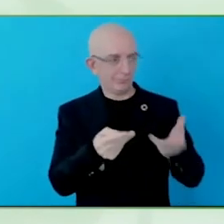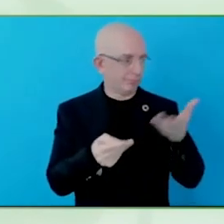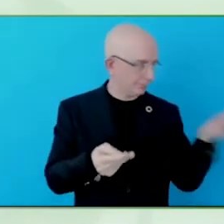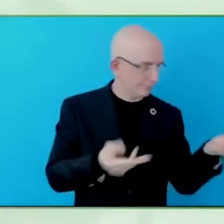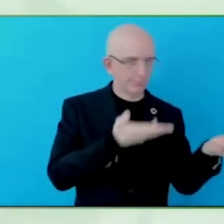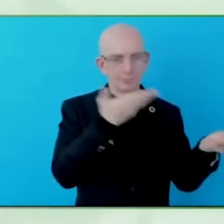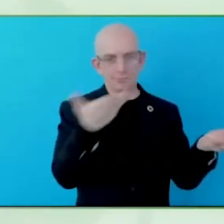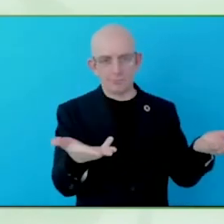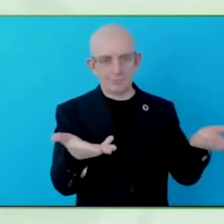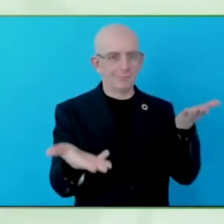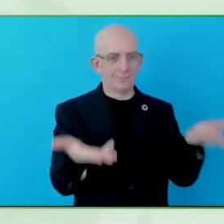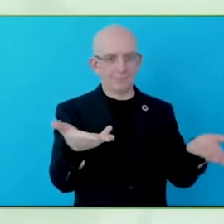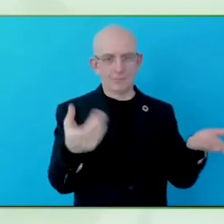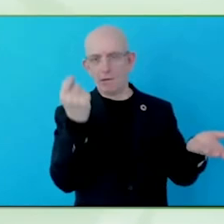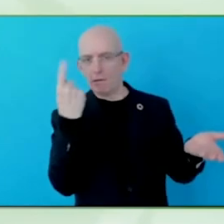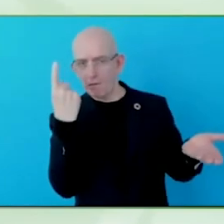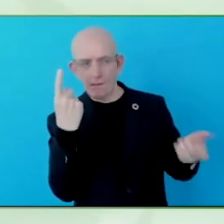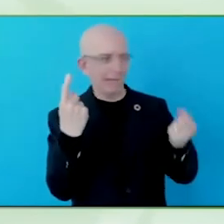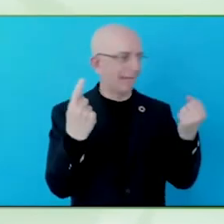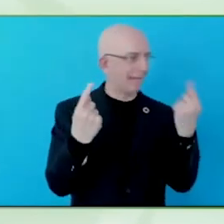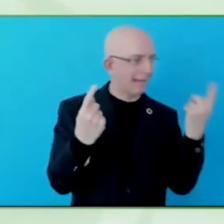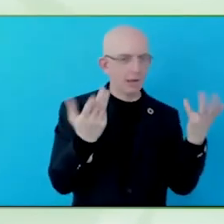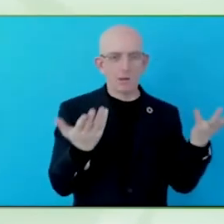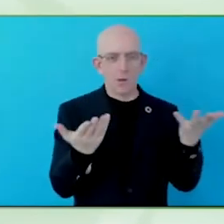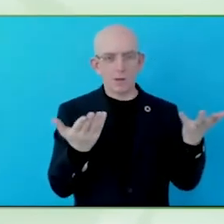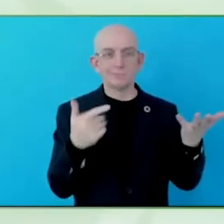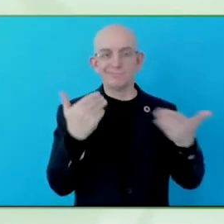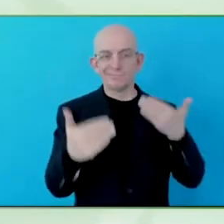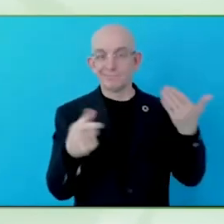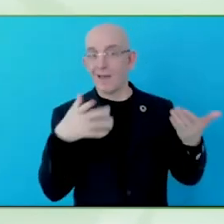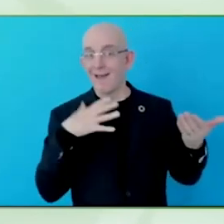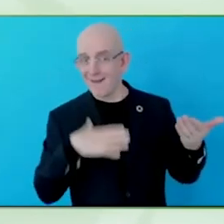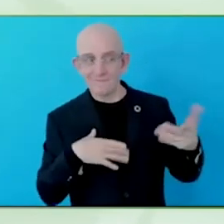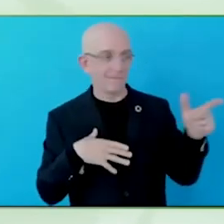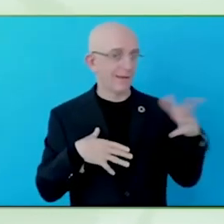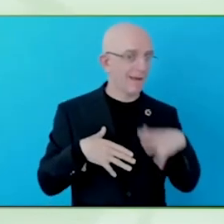I think we need to go beyond confidence to competence.